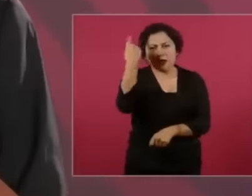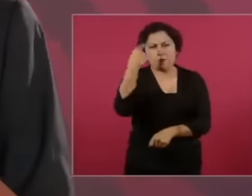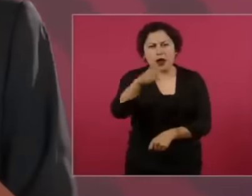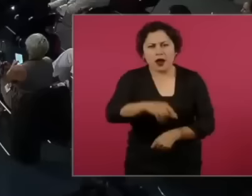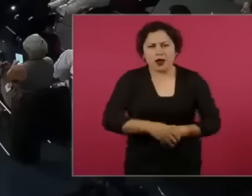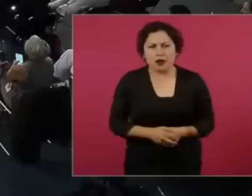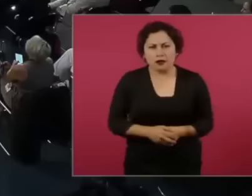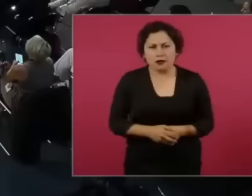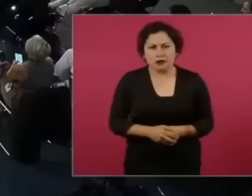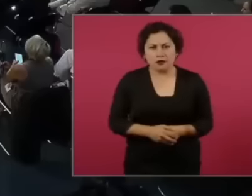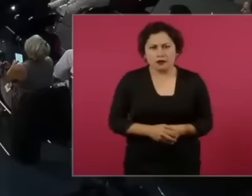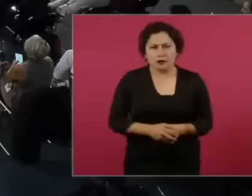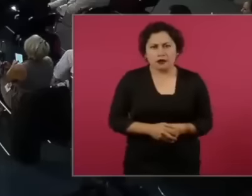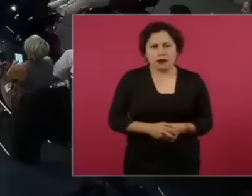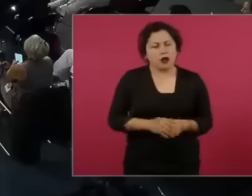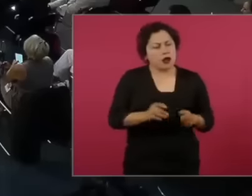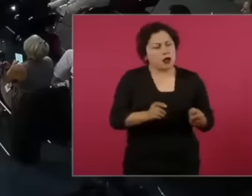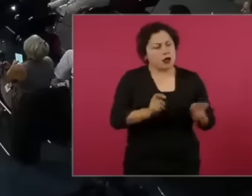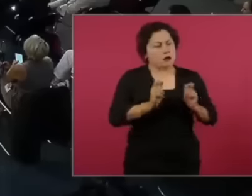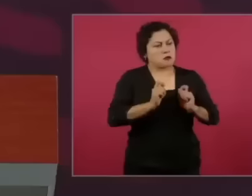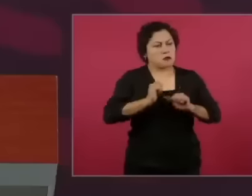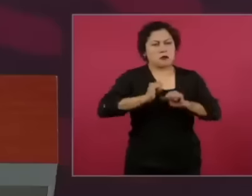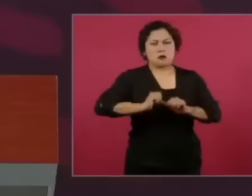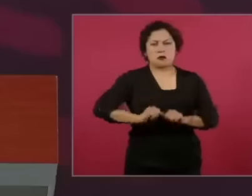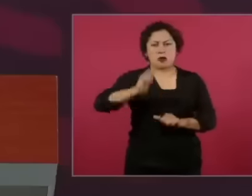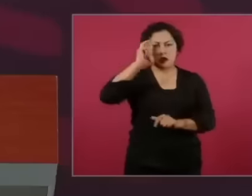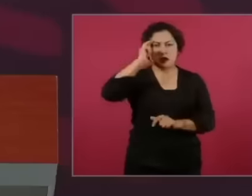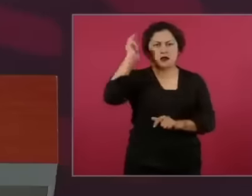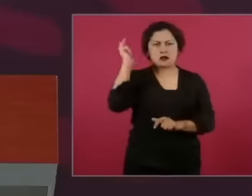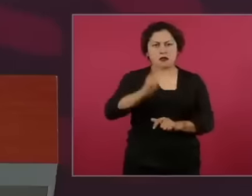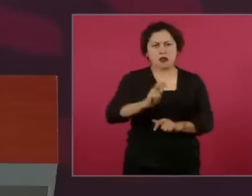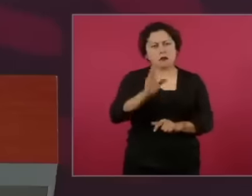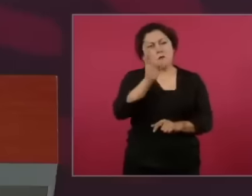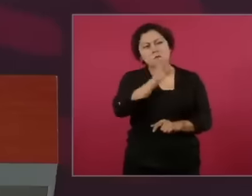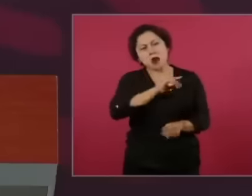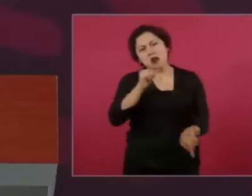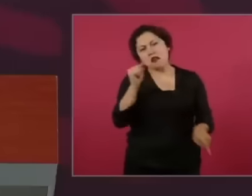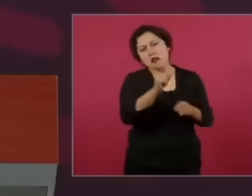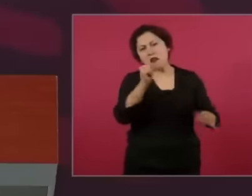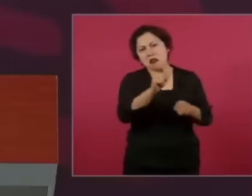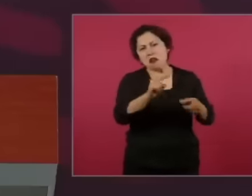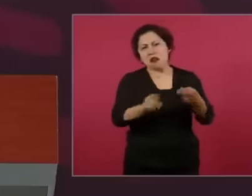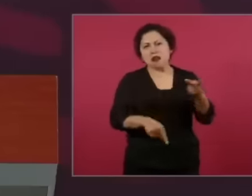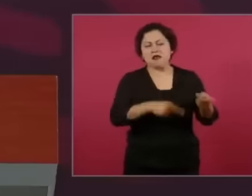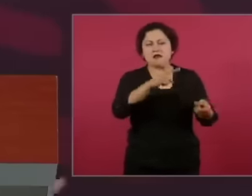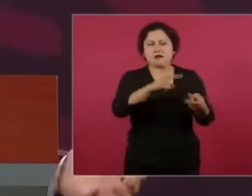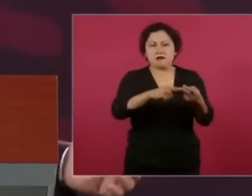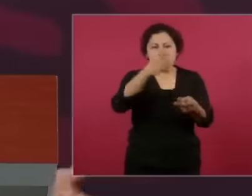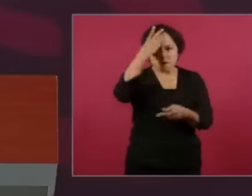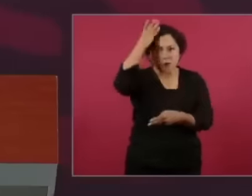and not to mention Juárez, the same as always